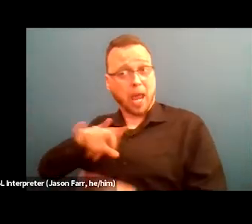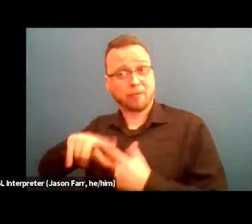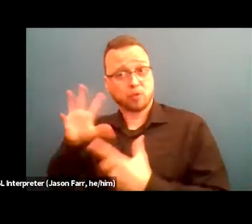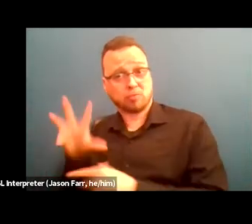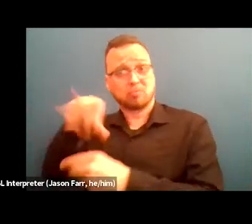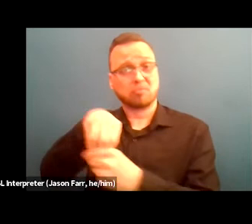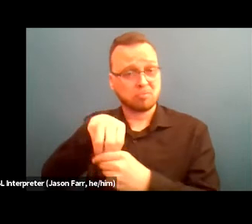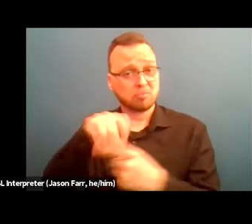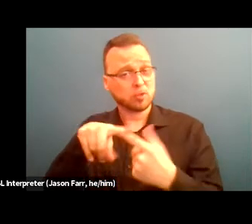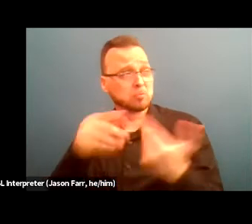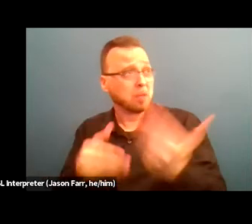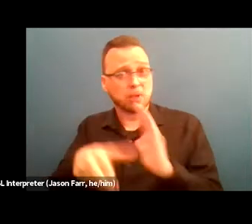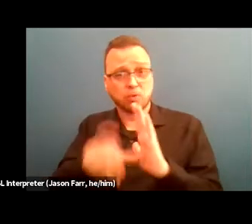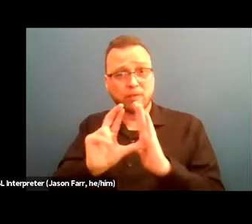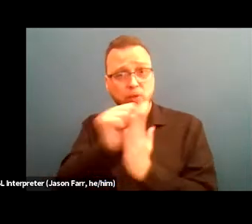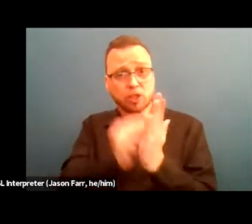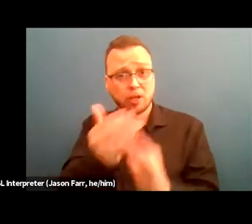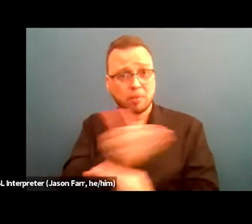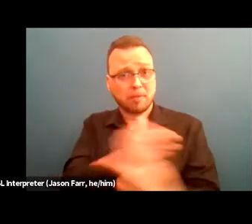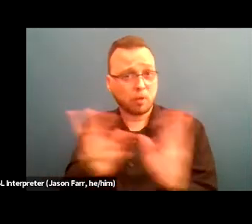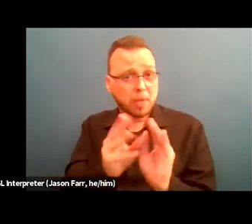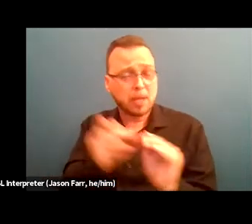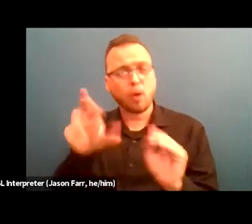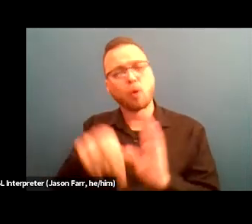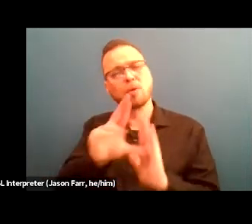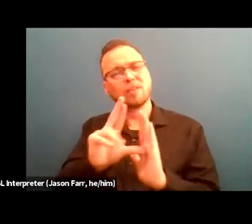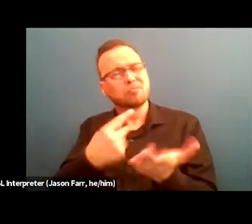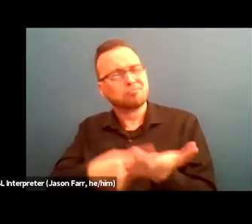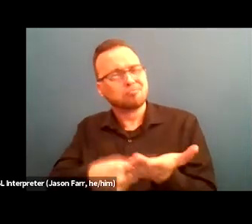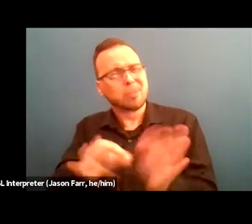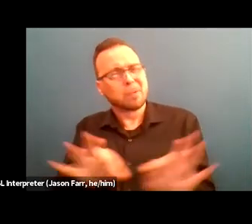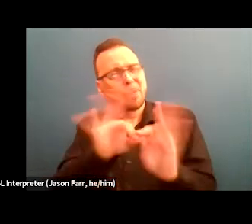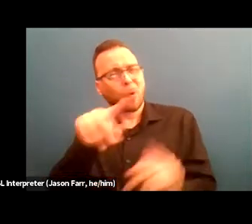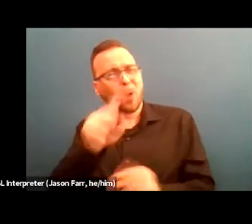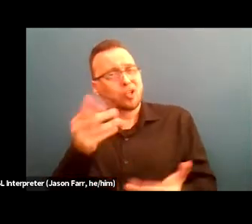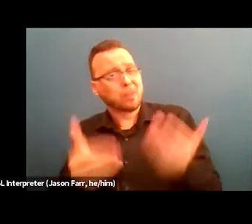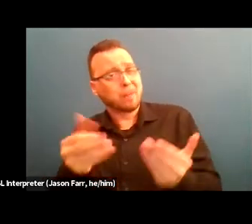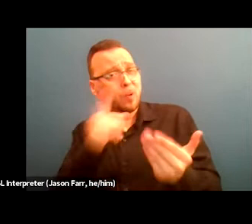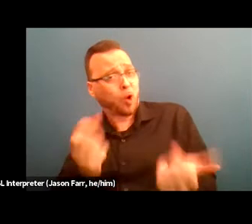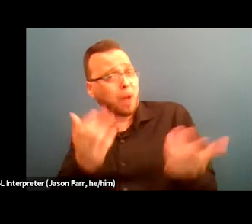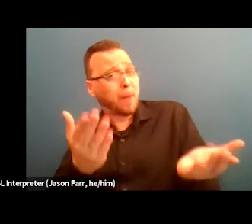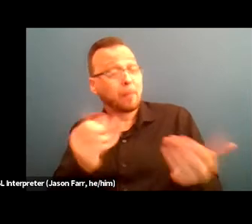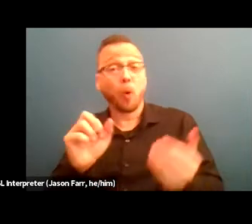in advance of meetings or discuss important questions that might come up or considerations that'll be put before the group.